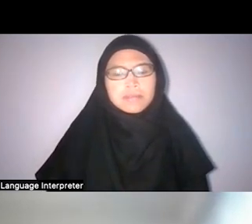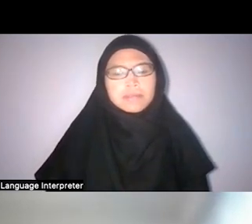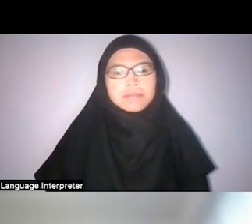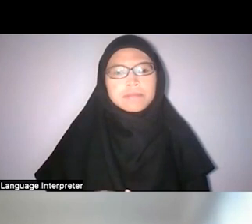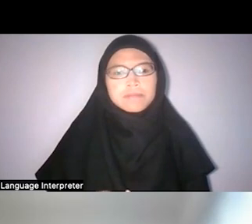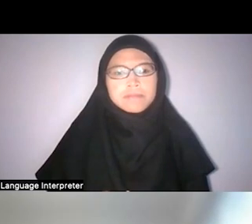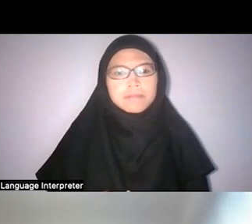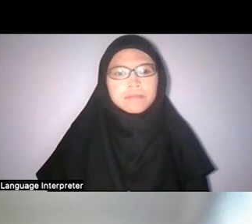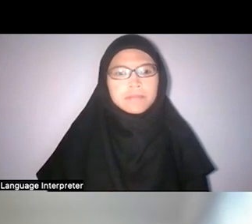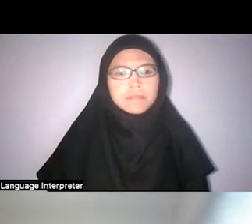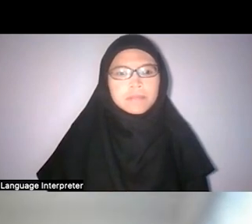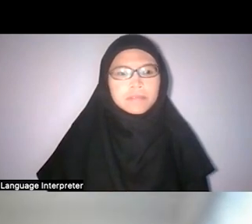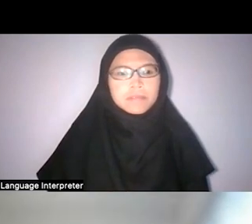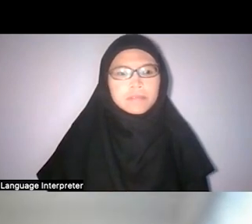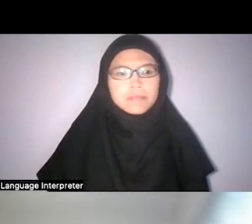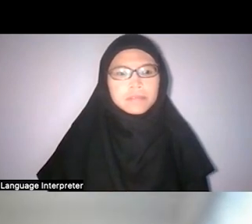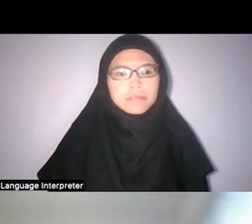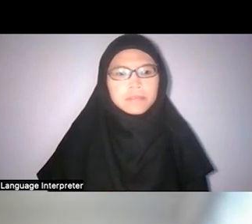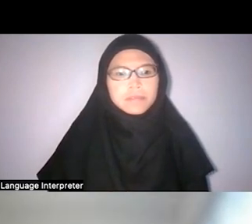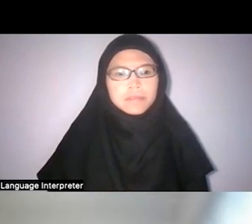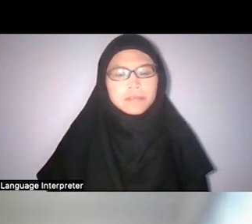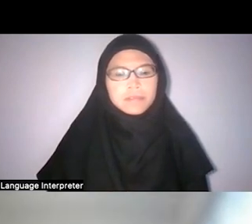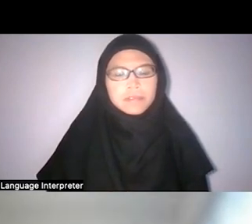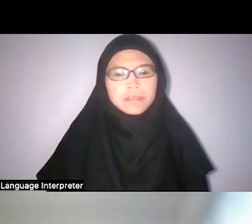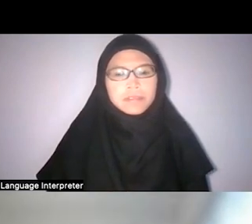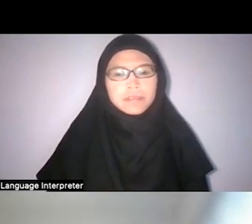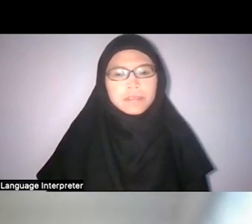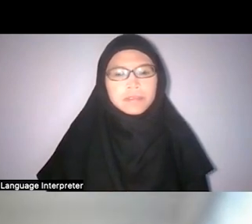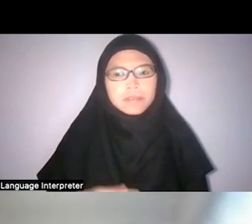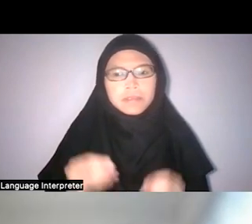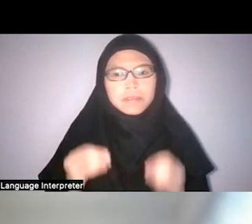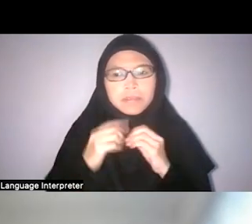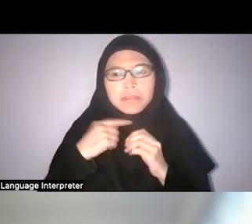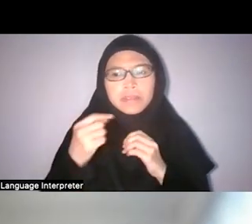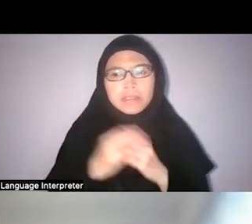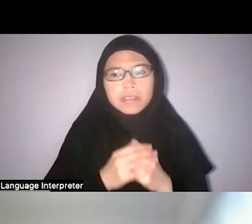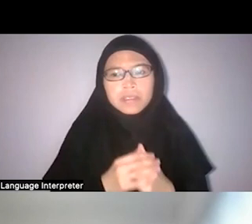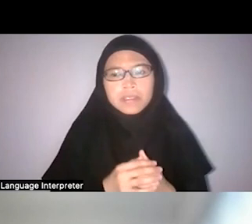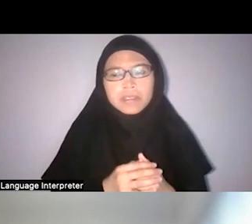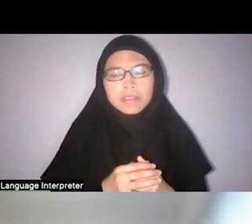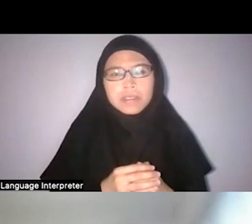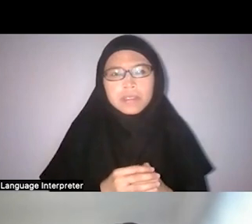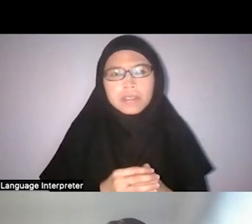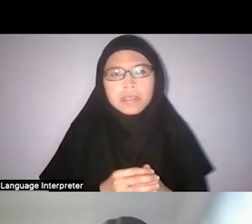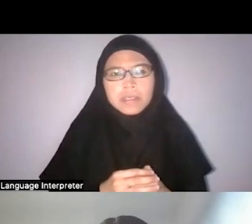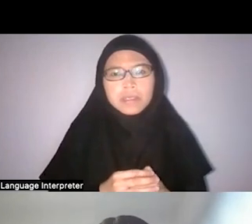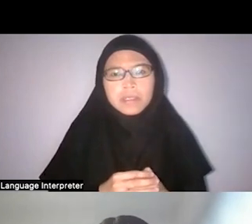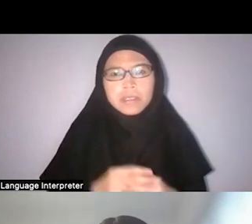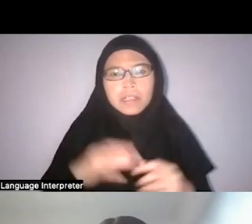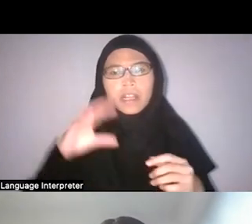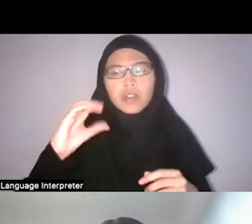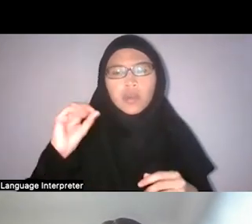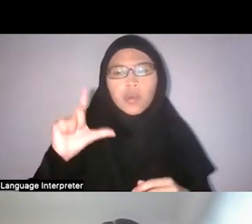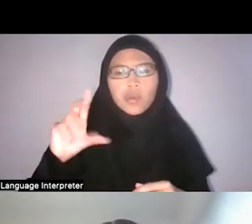The more research I did on orchids, the more I found out about its colonial history and